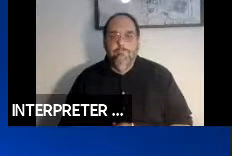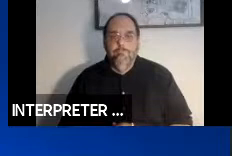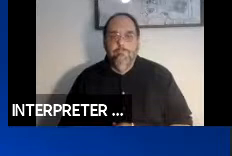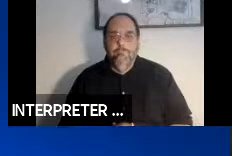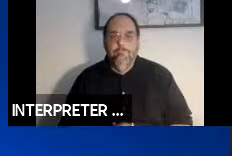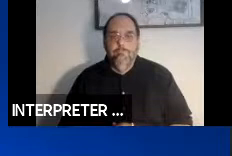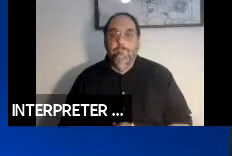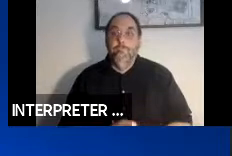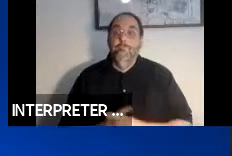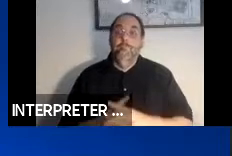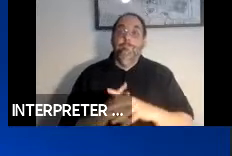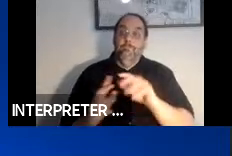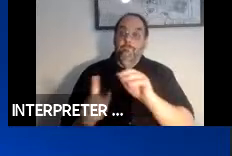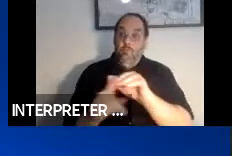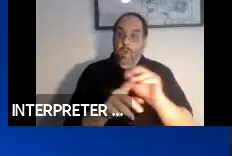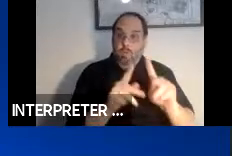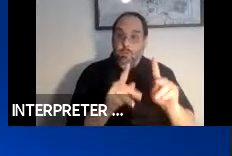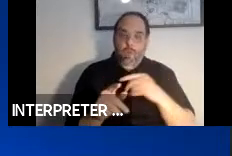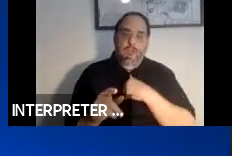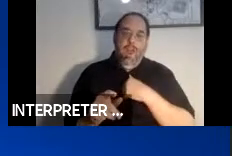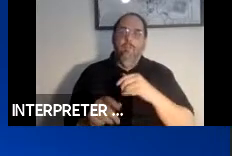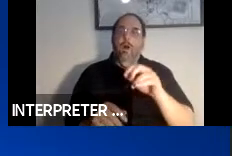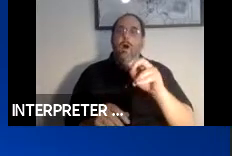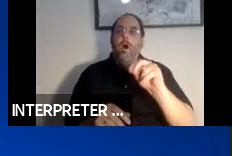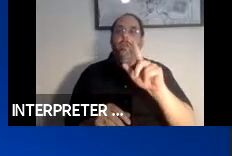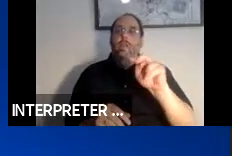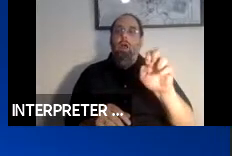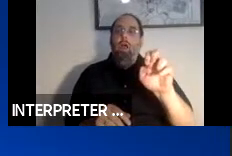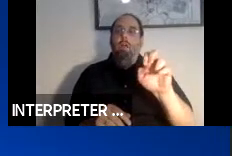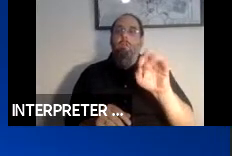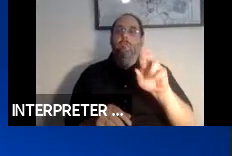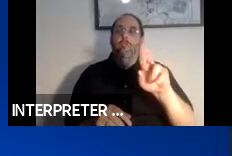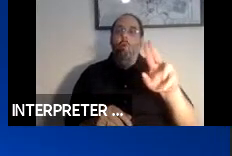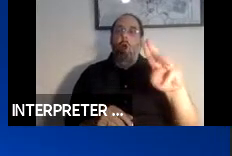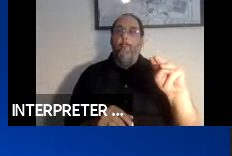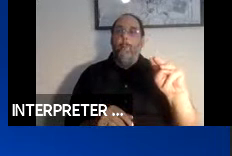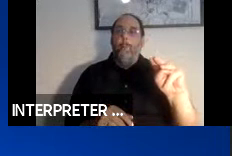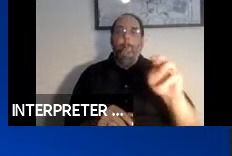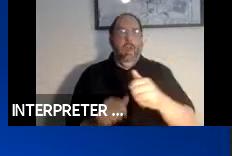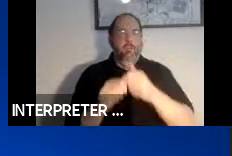Remind folks that we have an online form to follow-up from each of the sessions and this